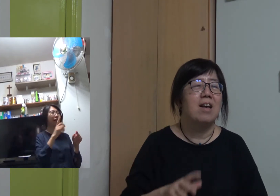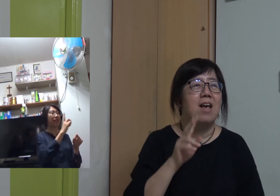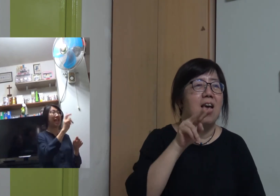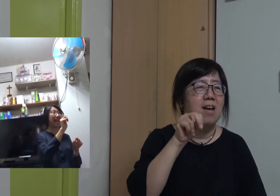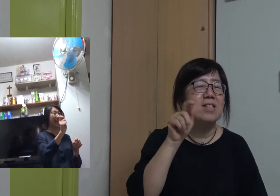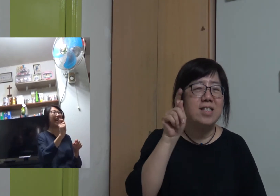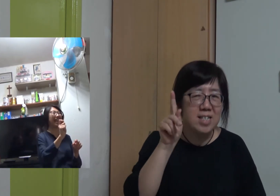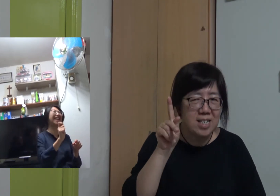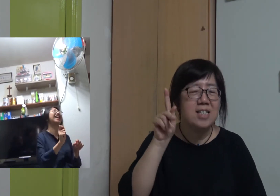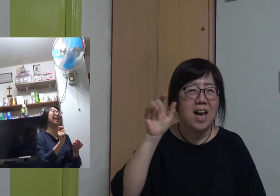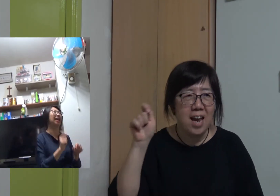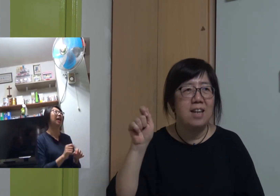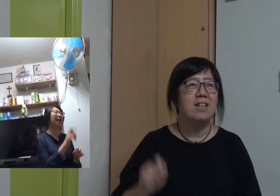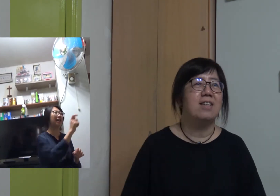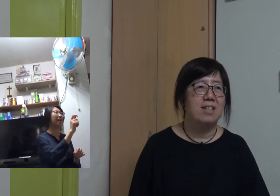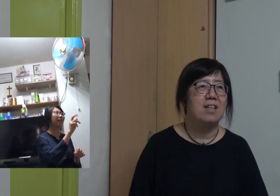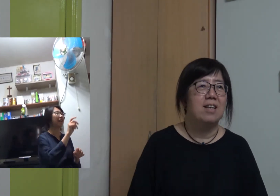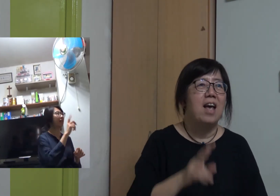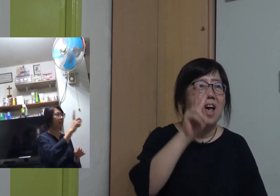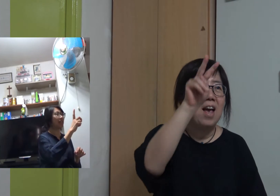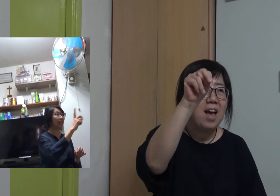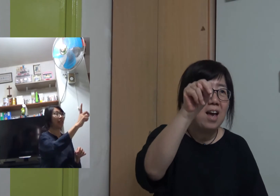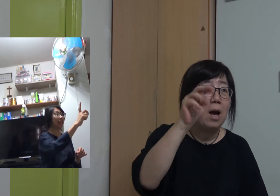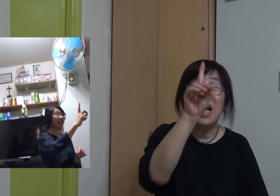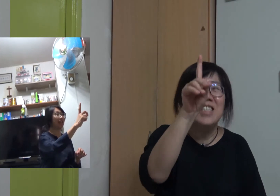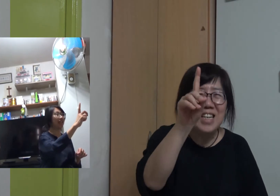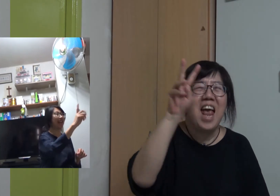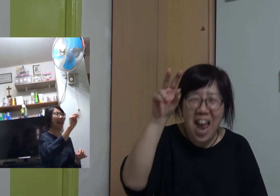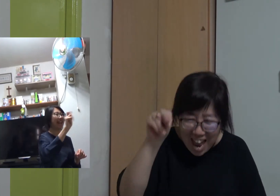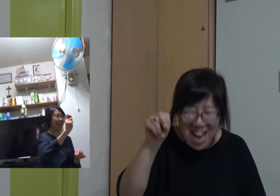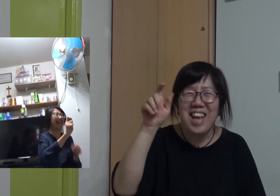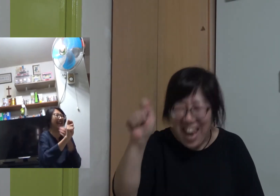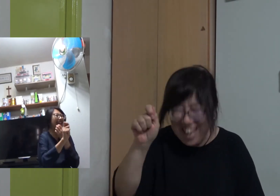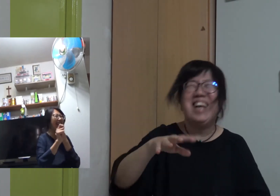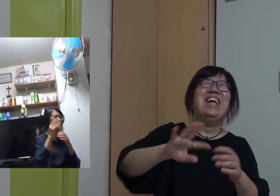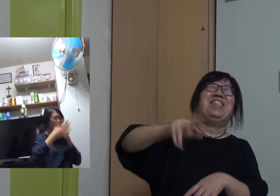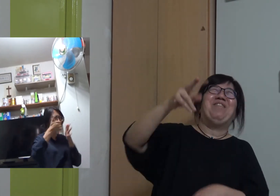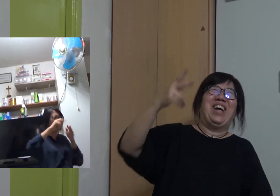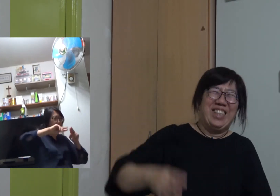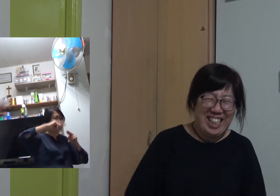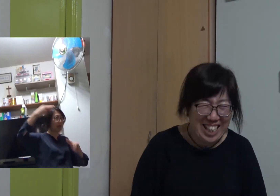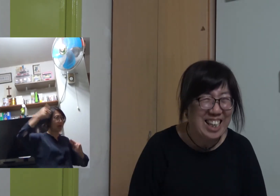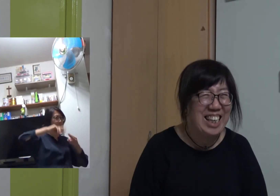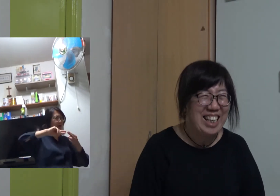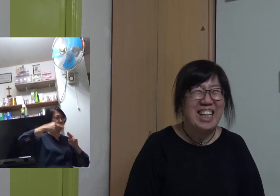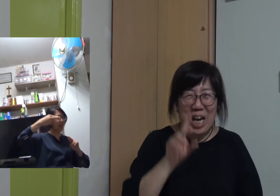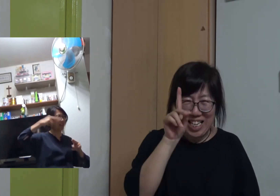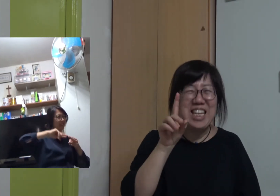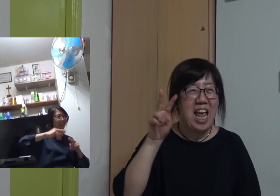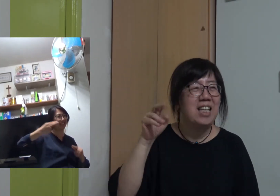Hoi Yan: DNA Yuet Sheung: DNA Hoi Yan: Is this the sign for genes?